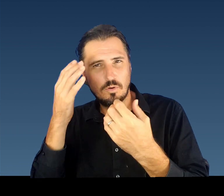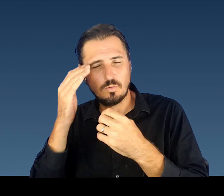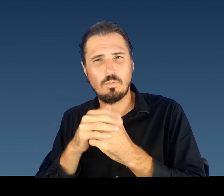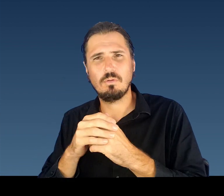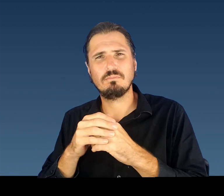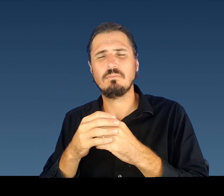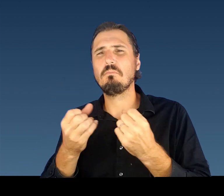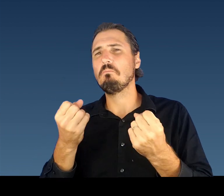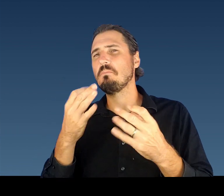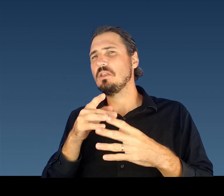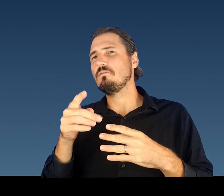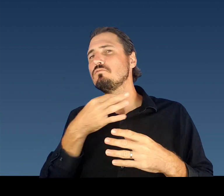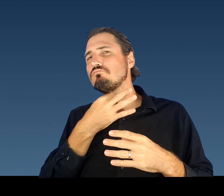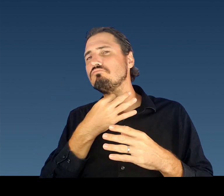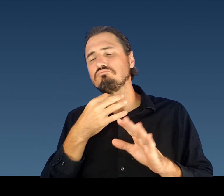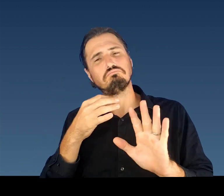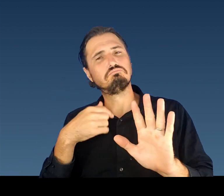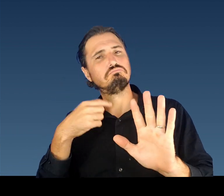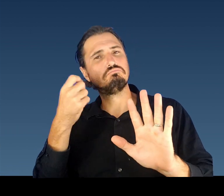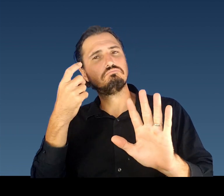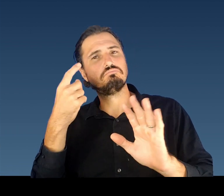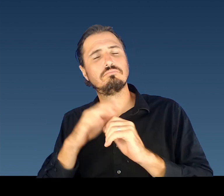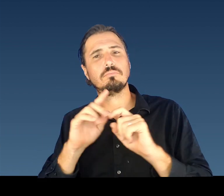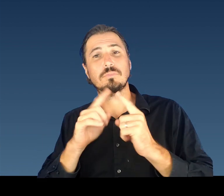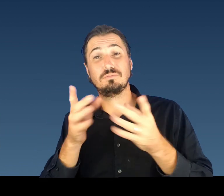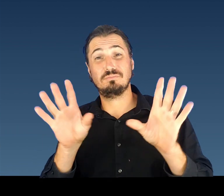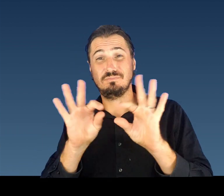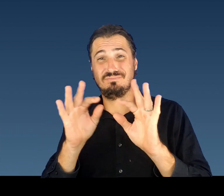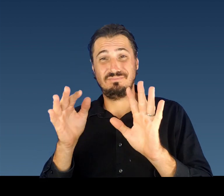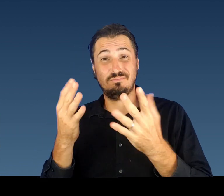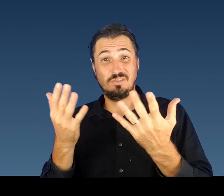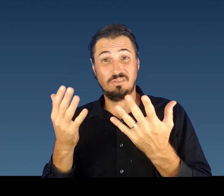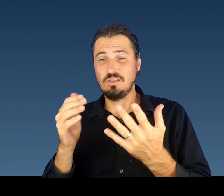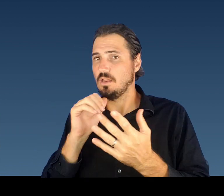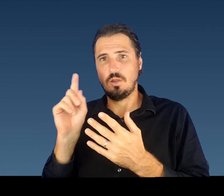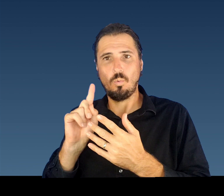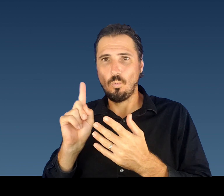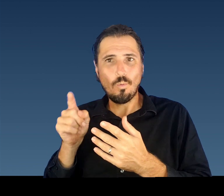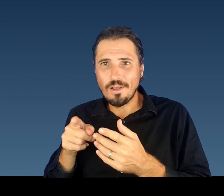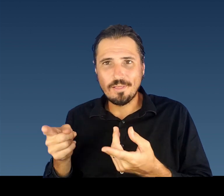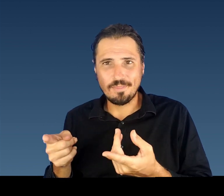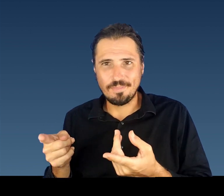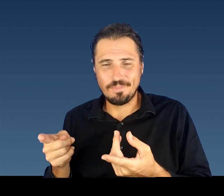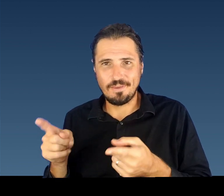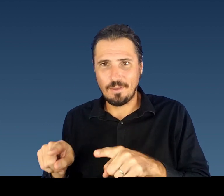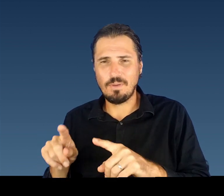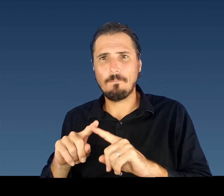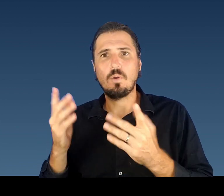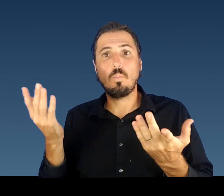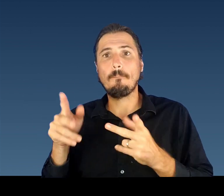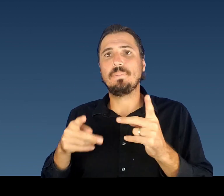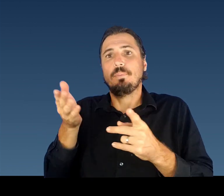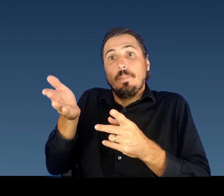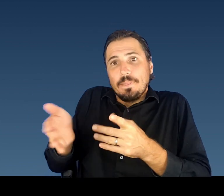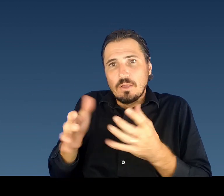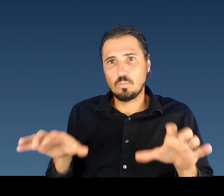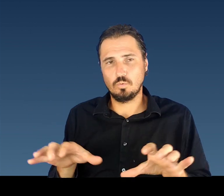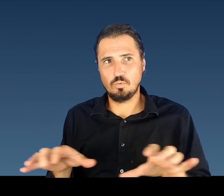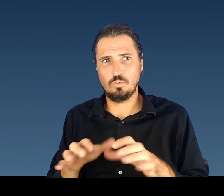Thank you for getting tested to help slow the spread of this disease Now it’s time to Ask Dr. B your questions from Facebook.